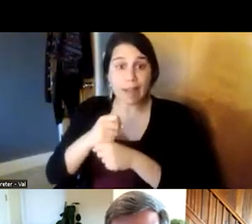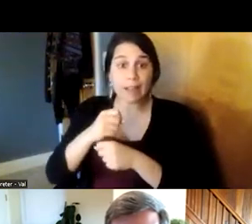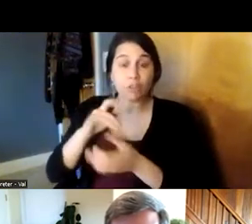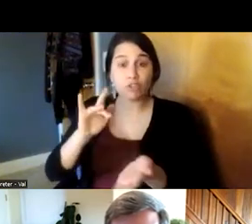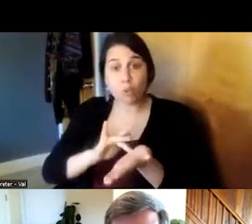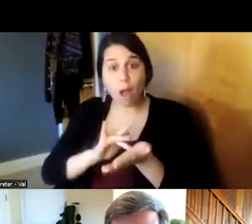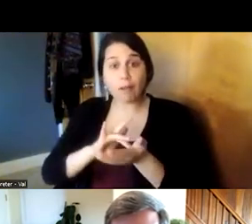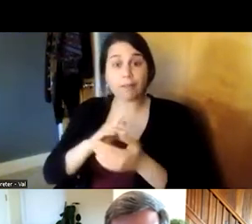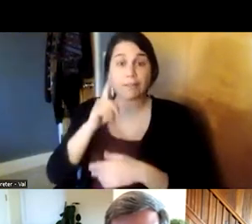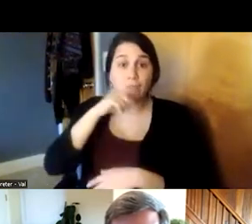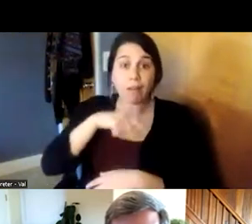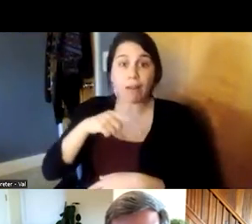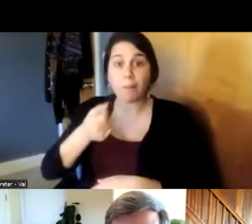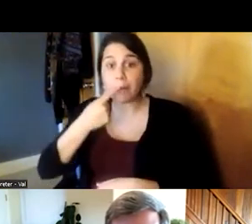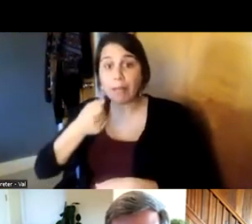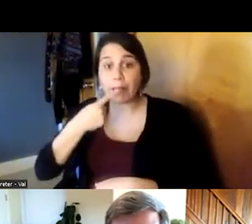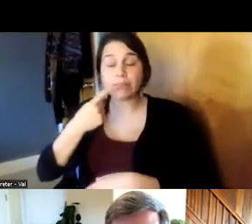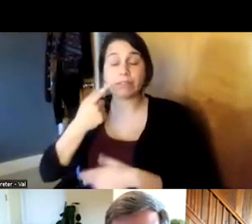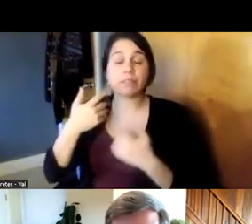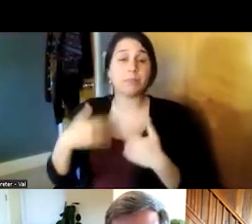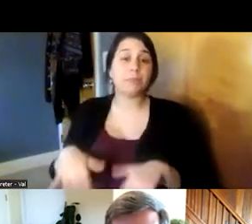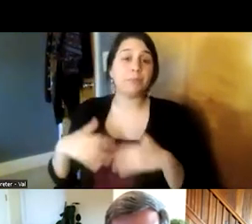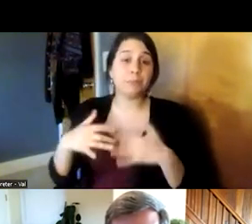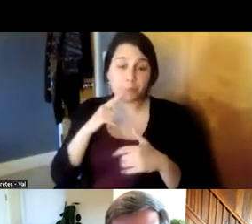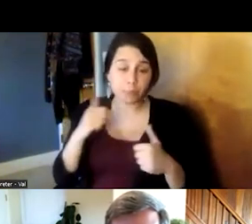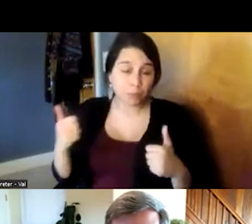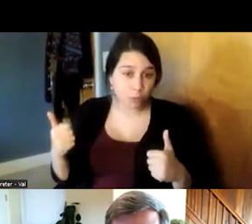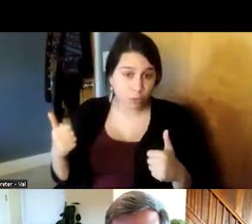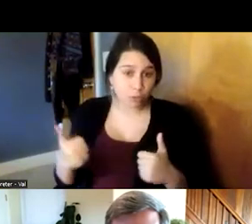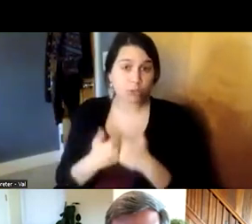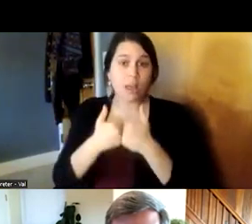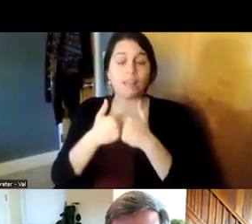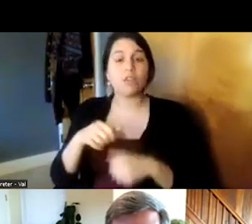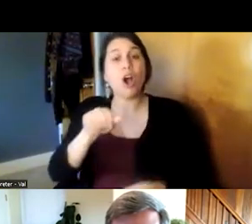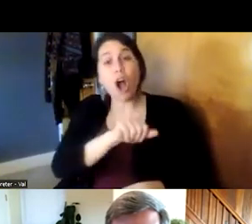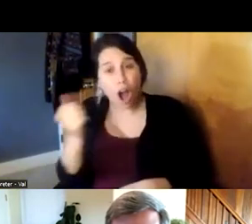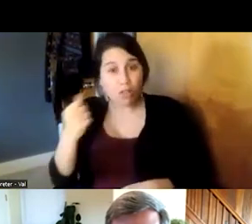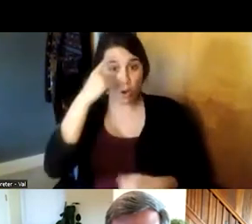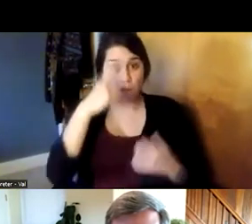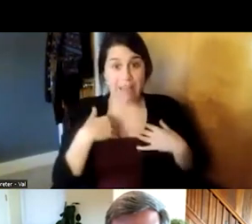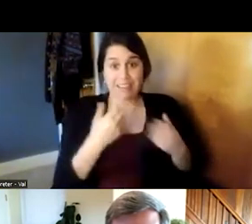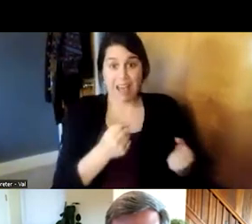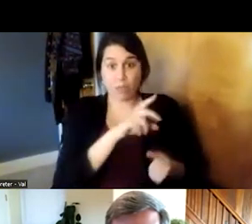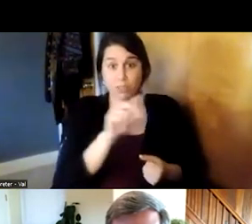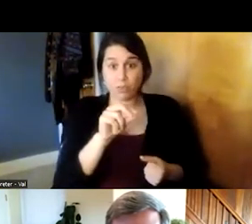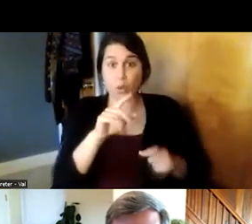that the corkering mental health disorders has been increasing in our patient population as well